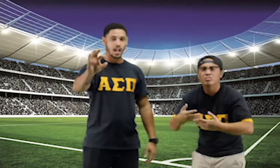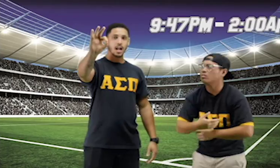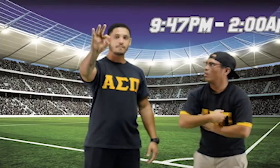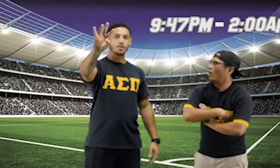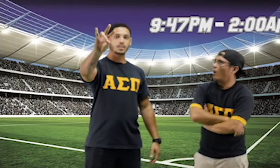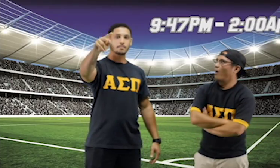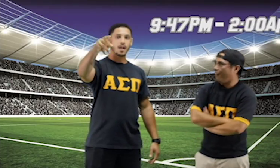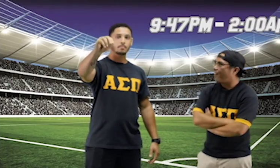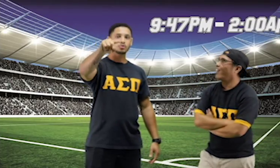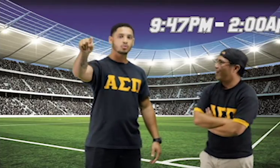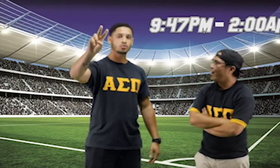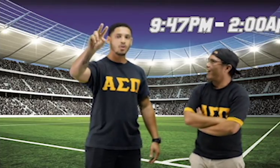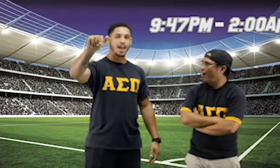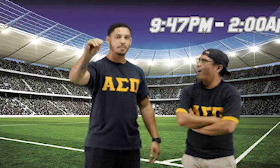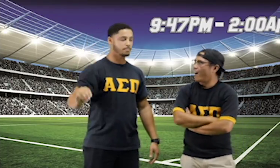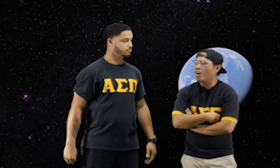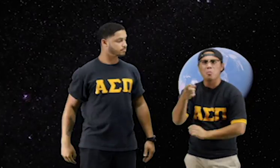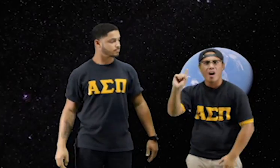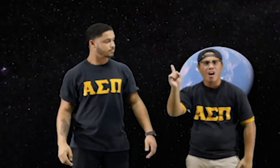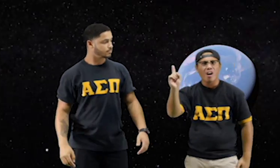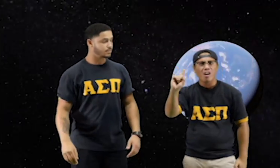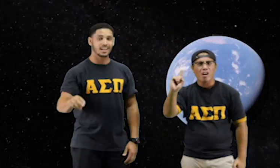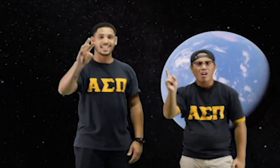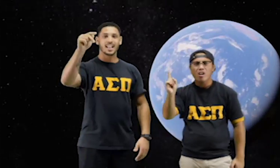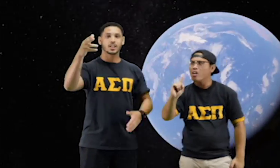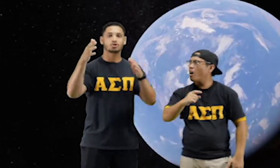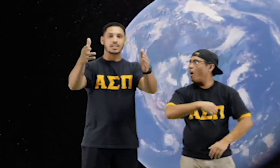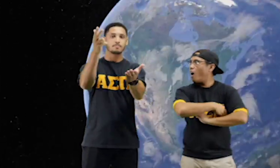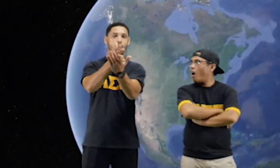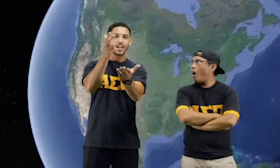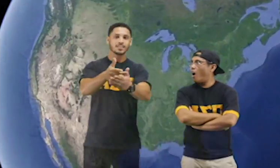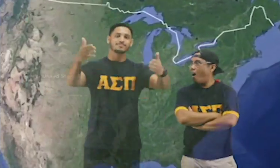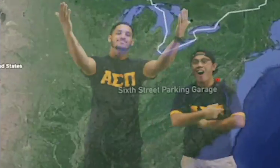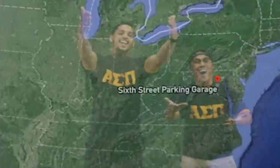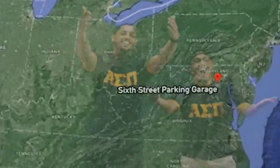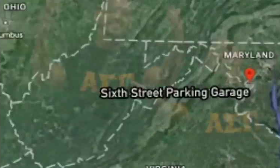9:47PM to 2 AM. Where? Sixth Street parking garage--